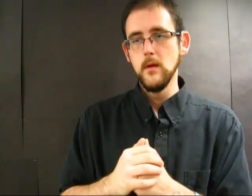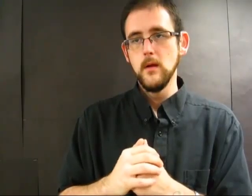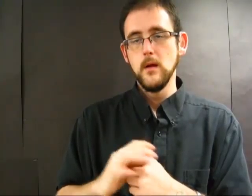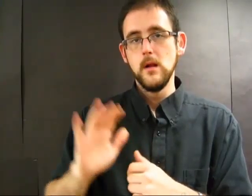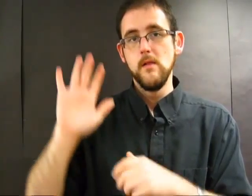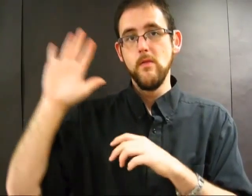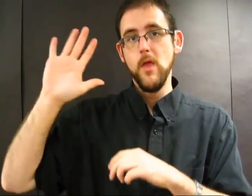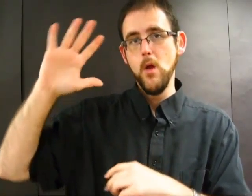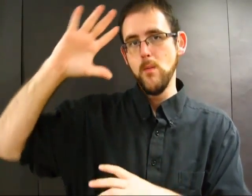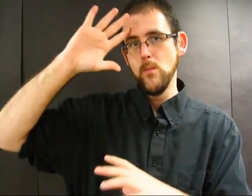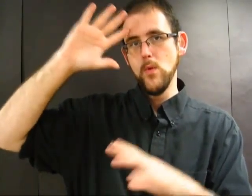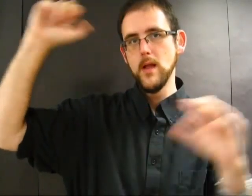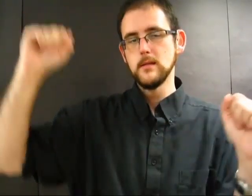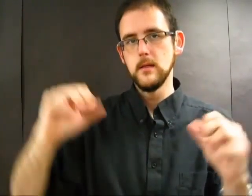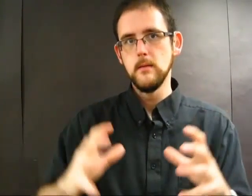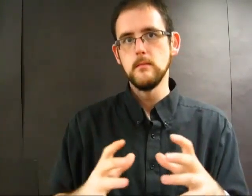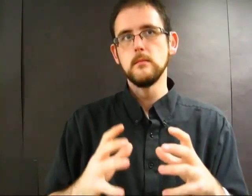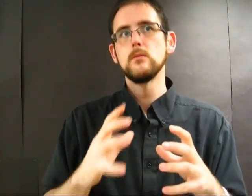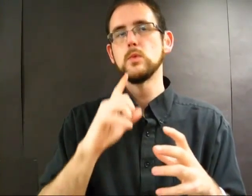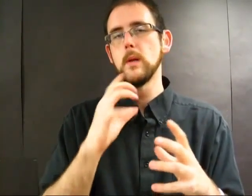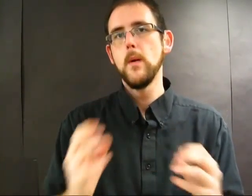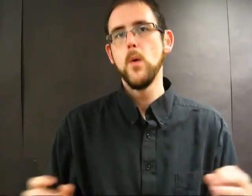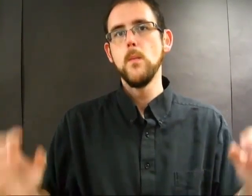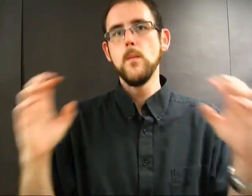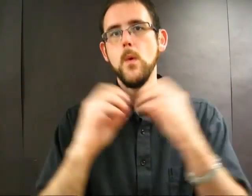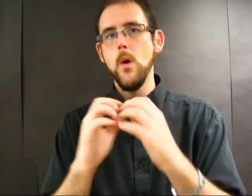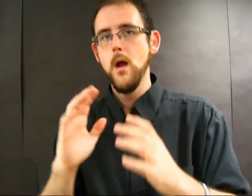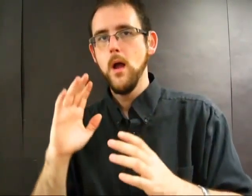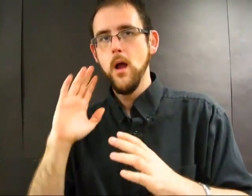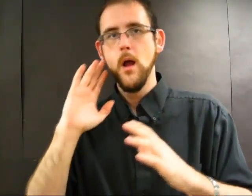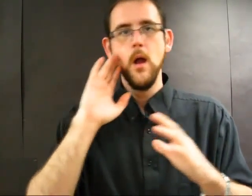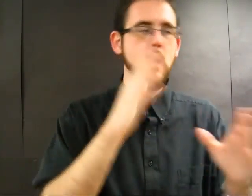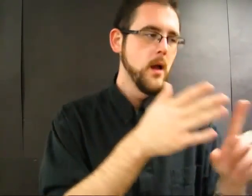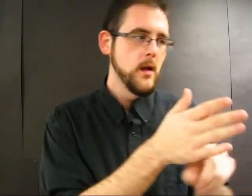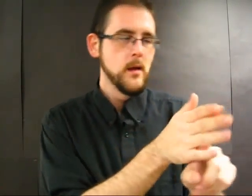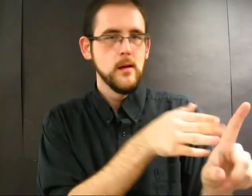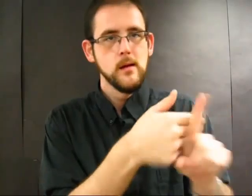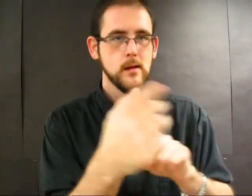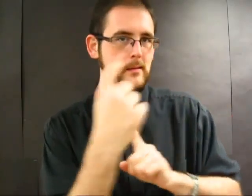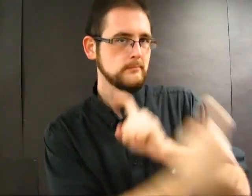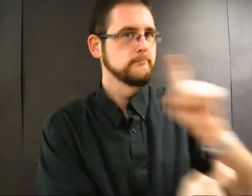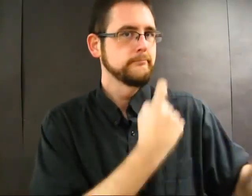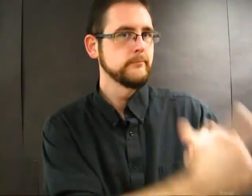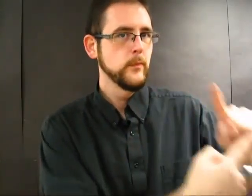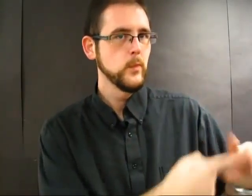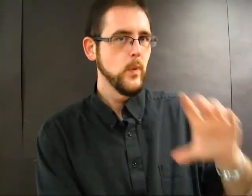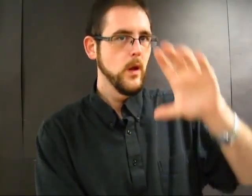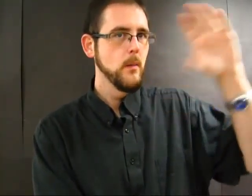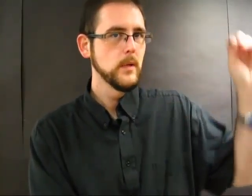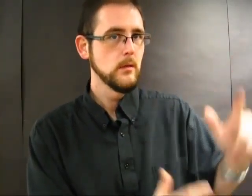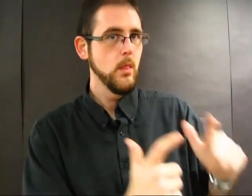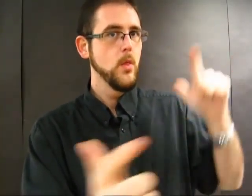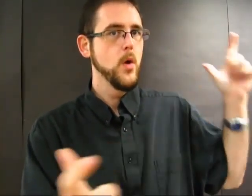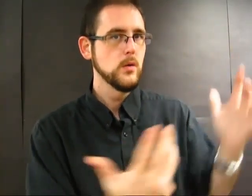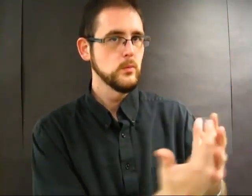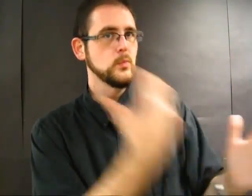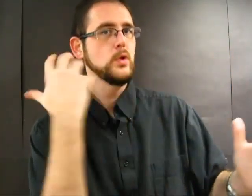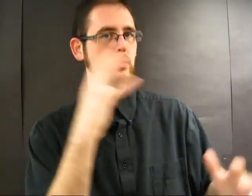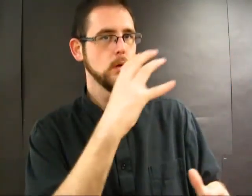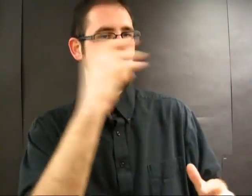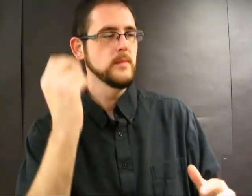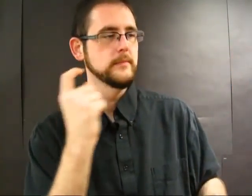Also, their president is much, much friendlier to large, wealthy corporations.